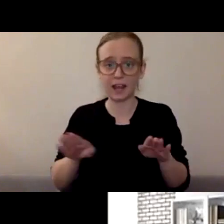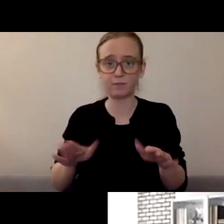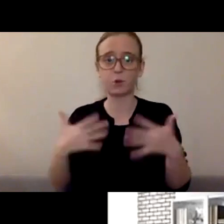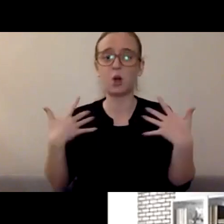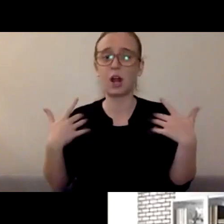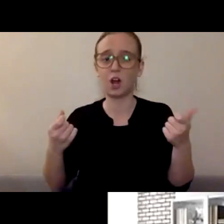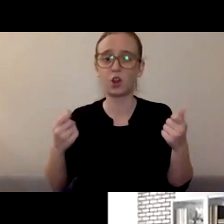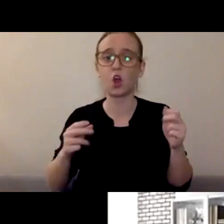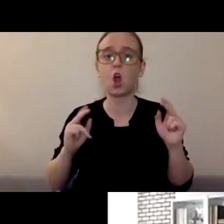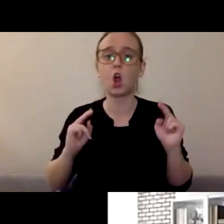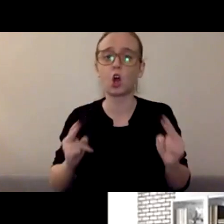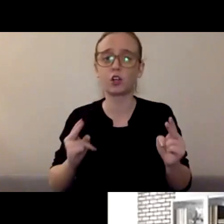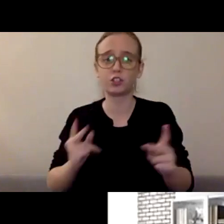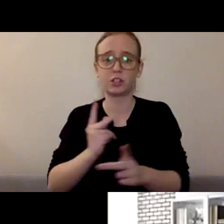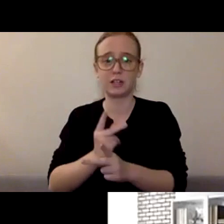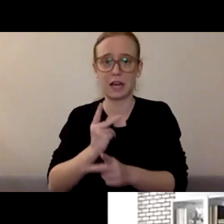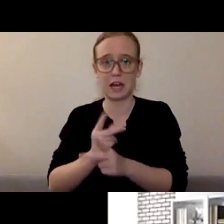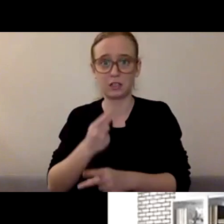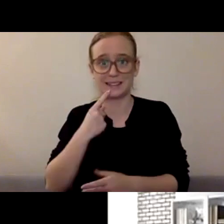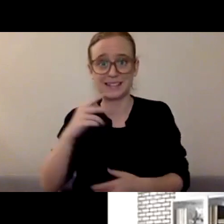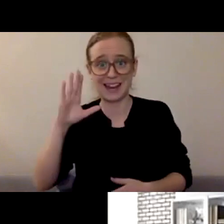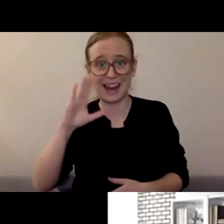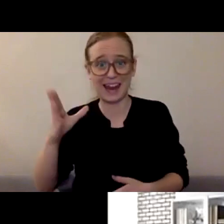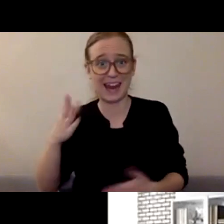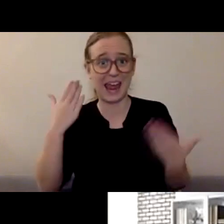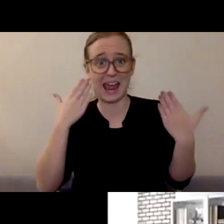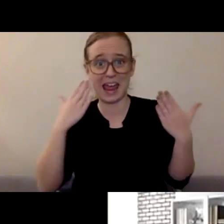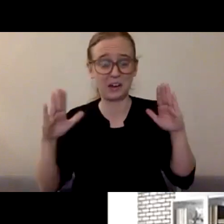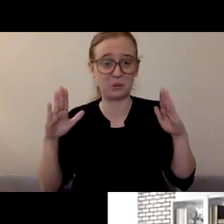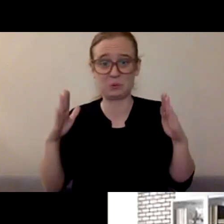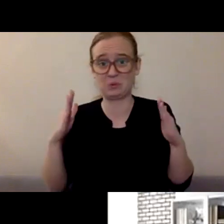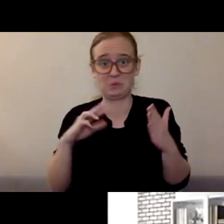I don't really know what I need but this is not normal for me and I'm struggling."